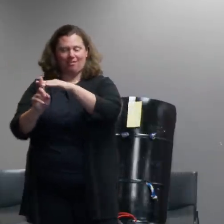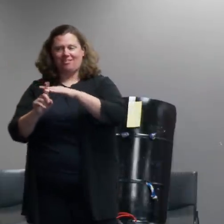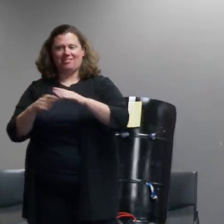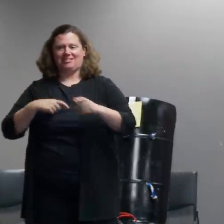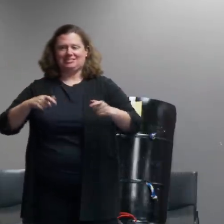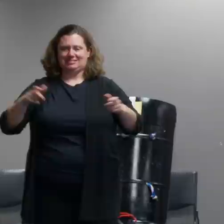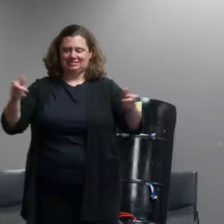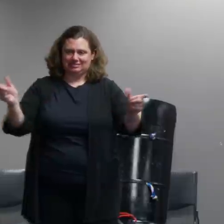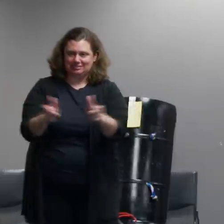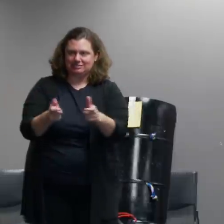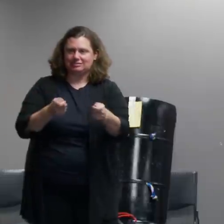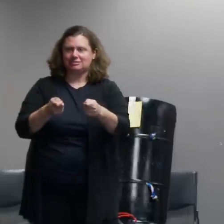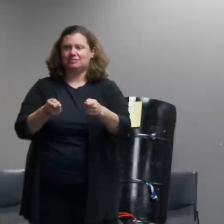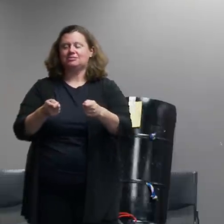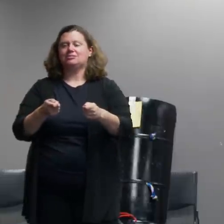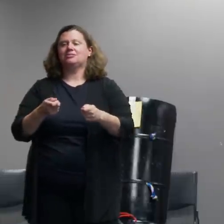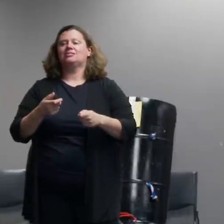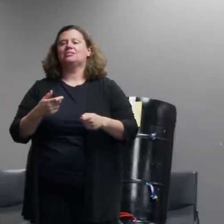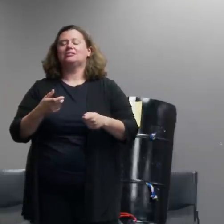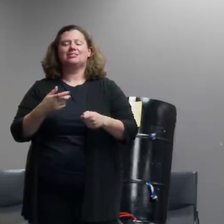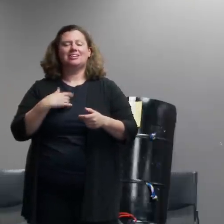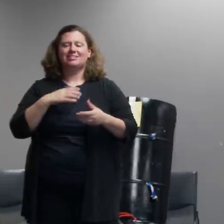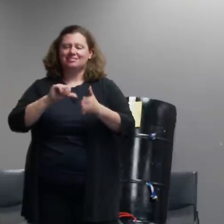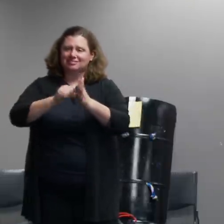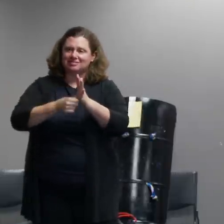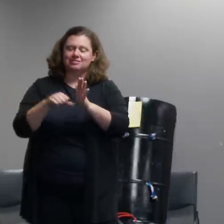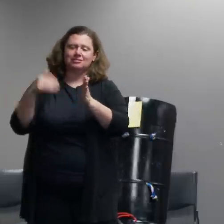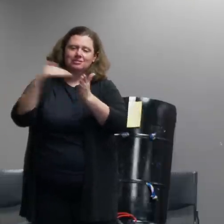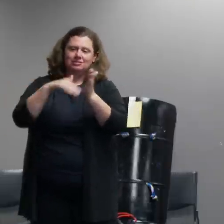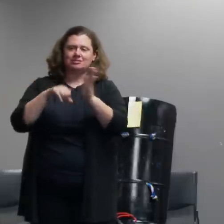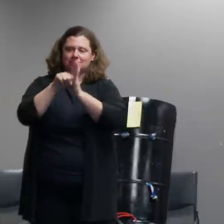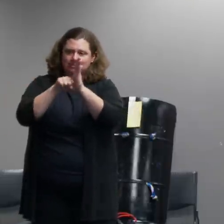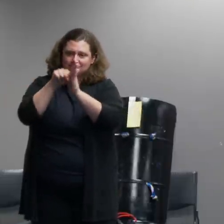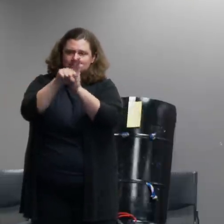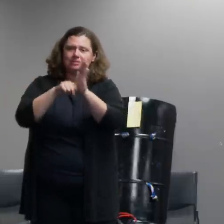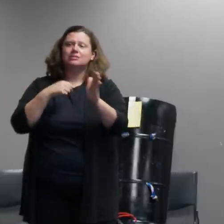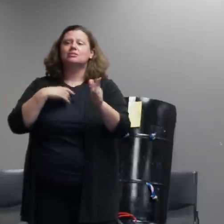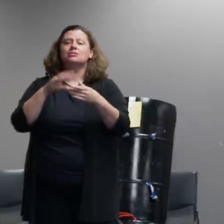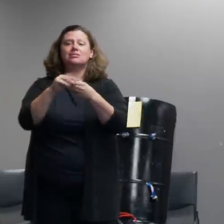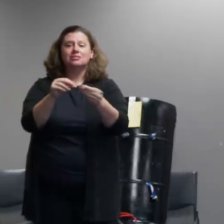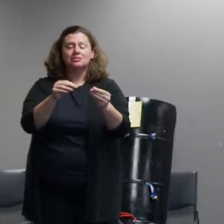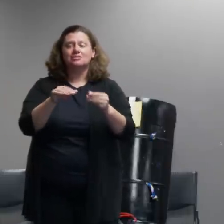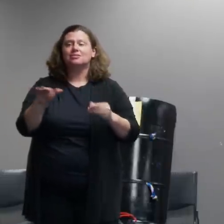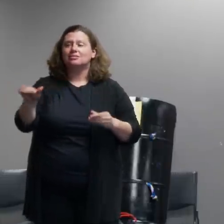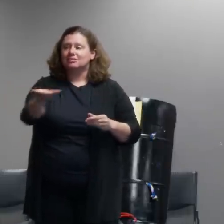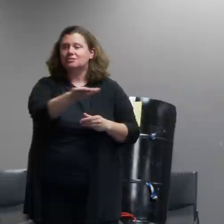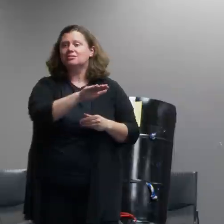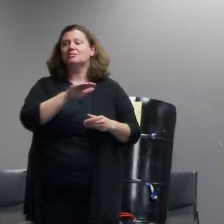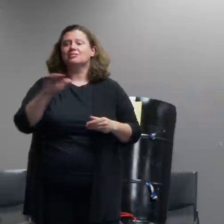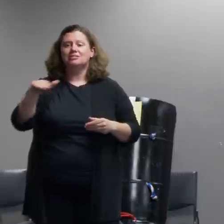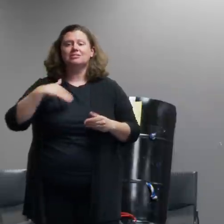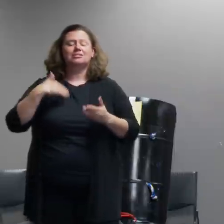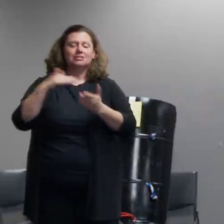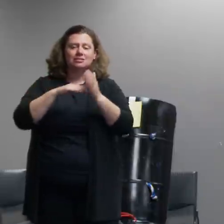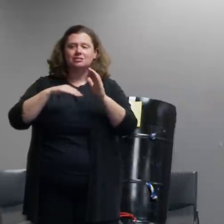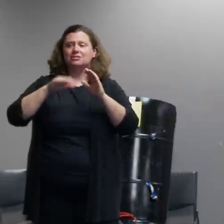as i said before as many warnings as we can along with as specific of instructions as we can